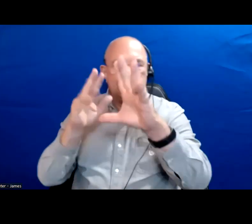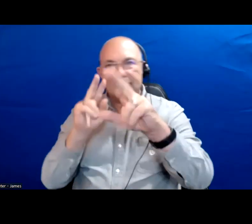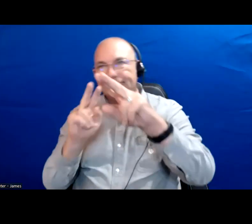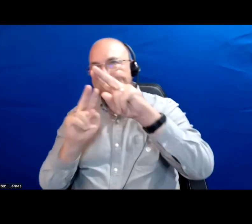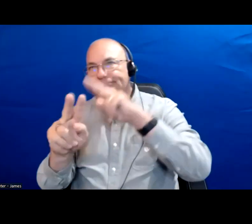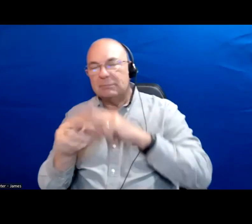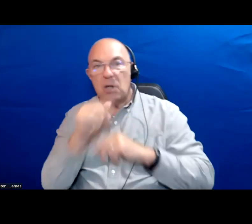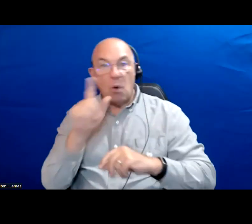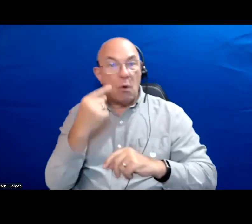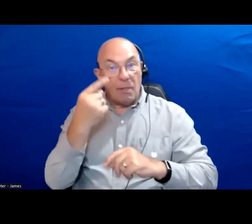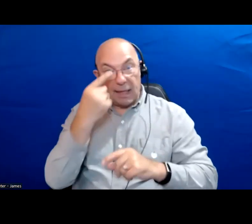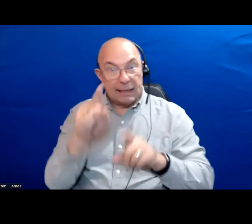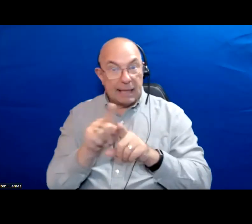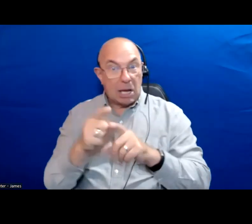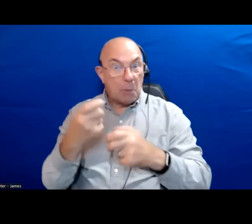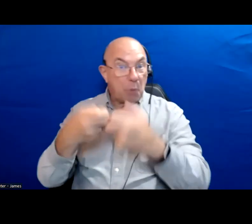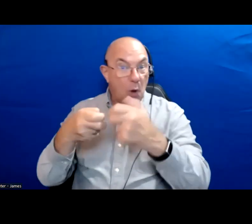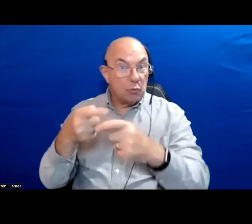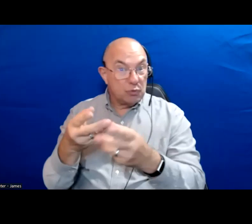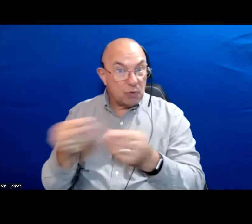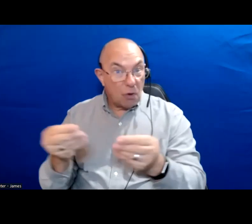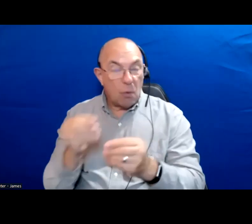Not just thinking about it as a problem to be solved or a series of problems.